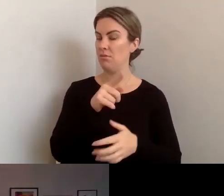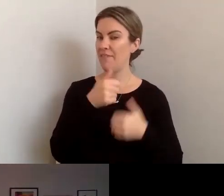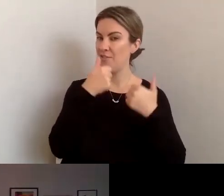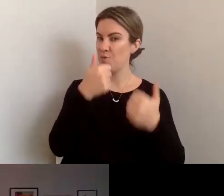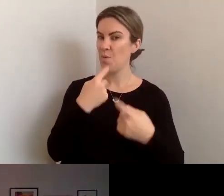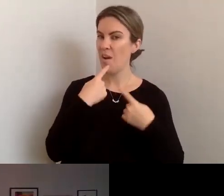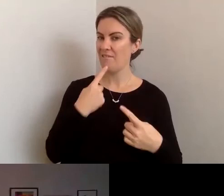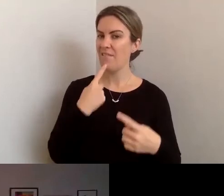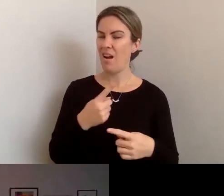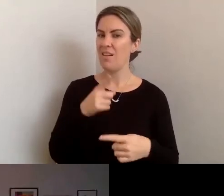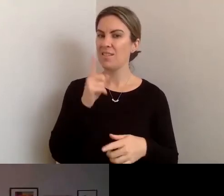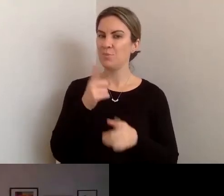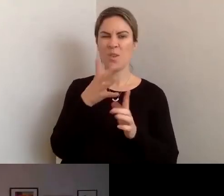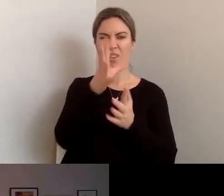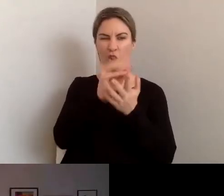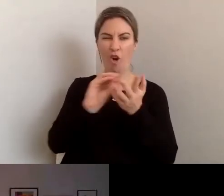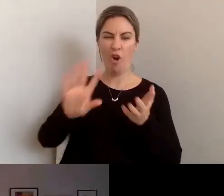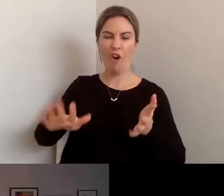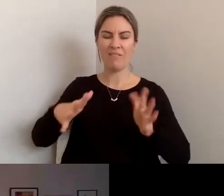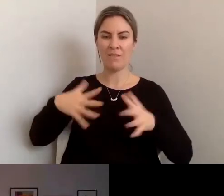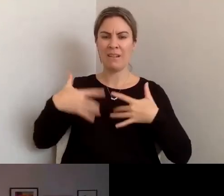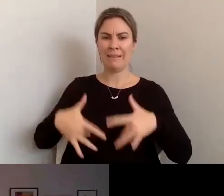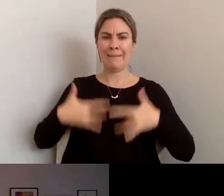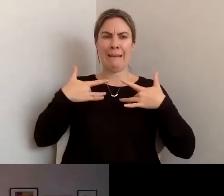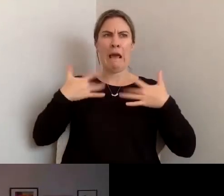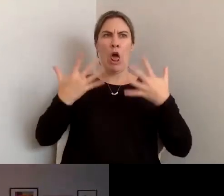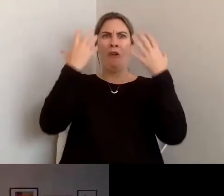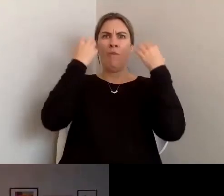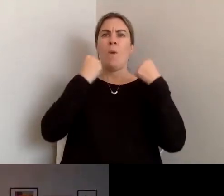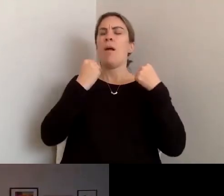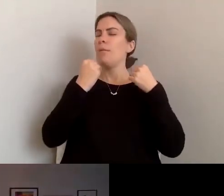overwhelmed by everything that needs to change quickly. And really,